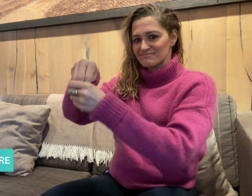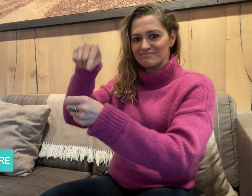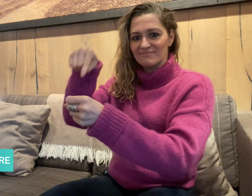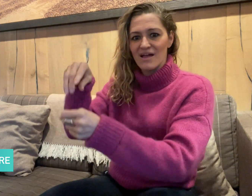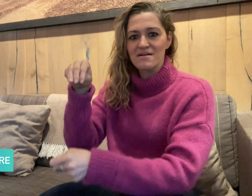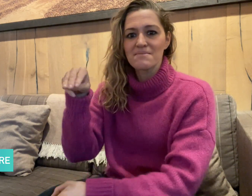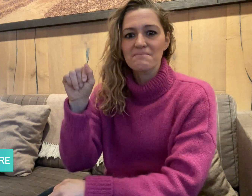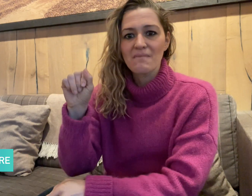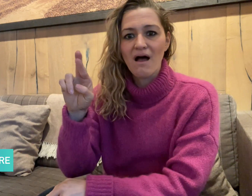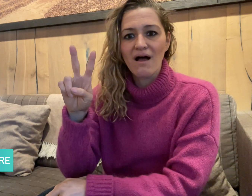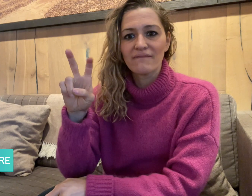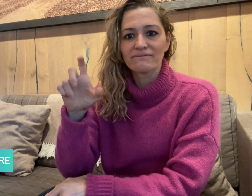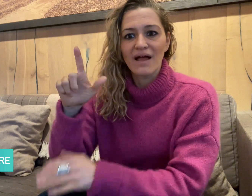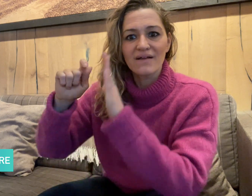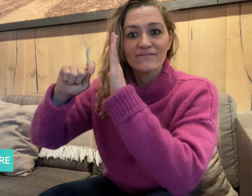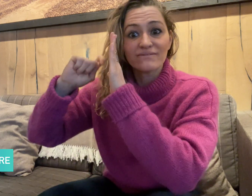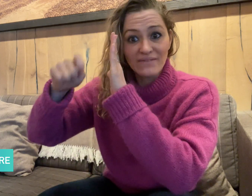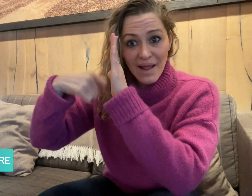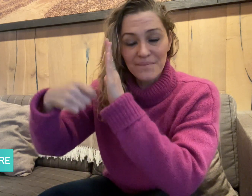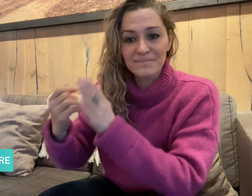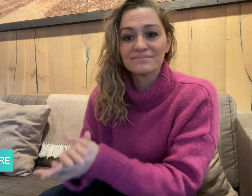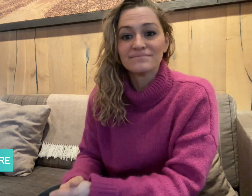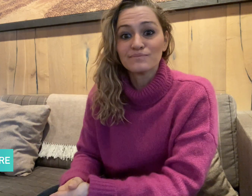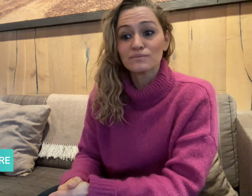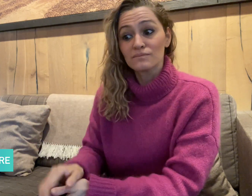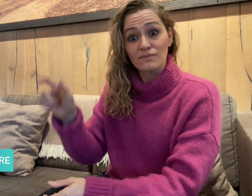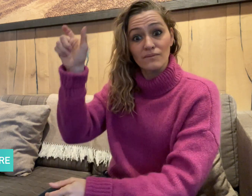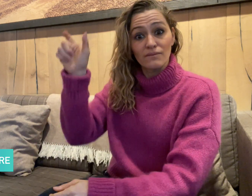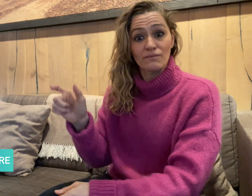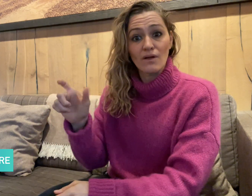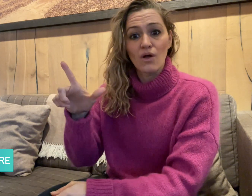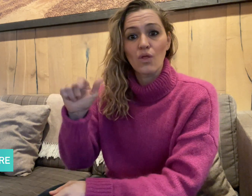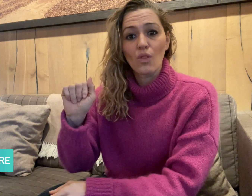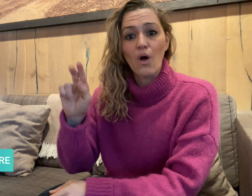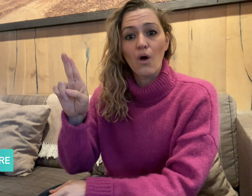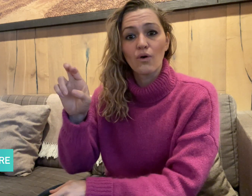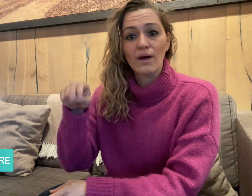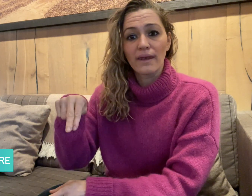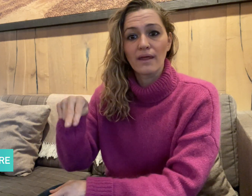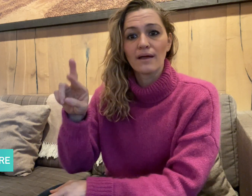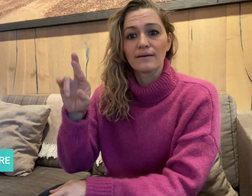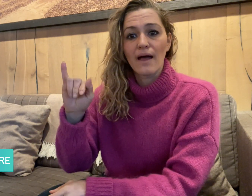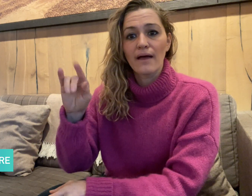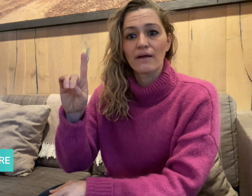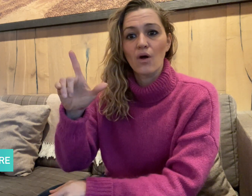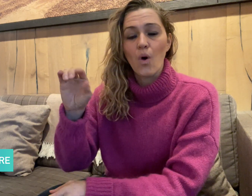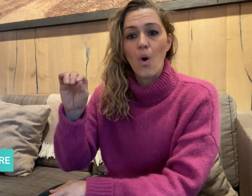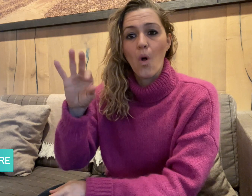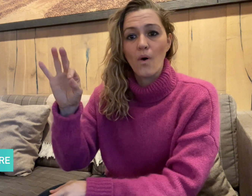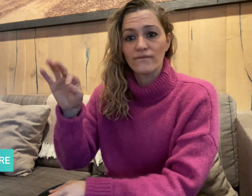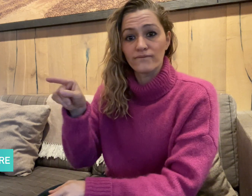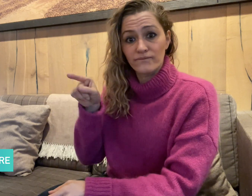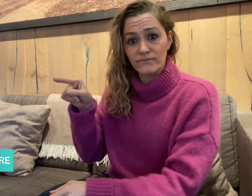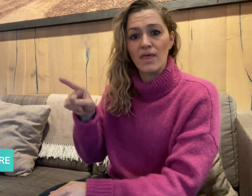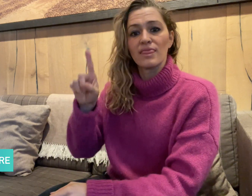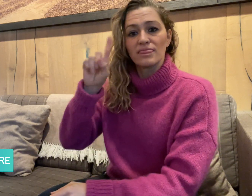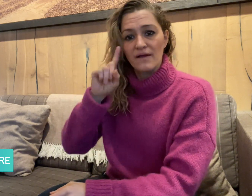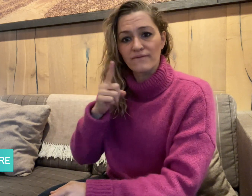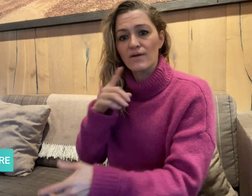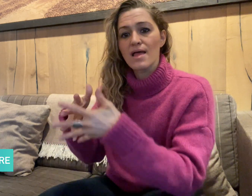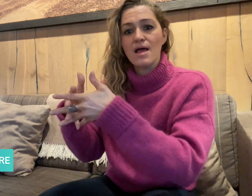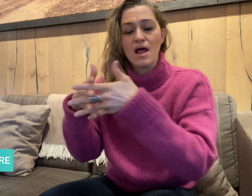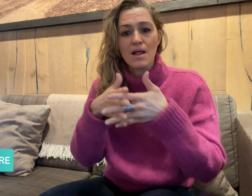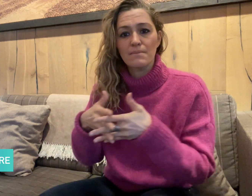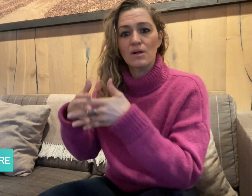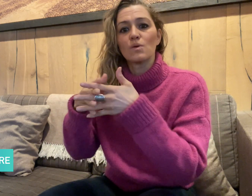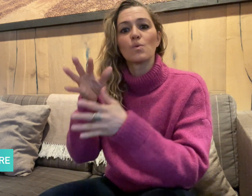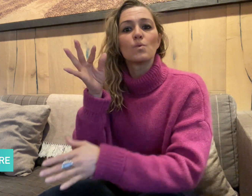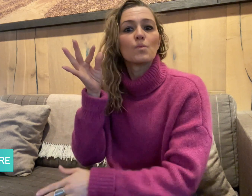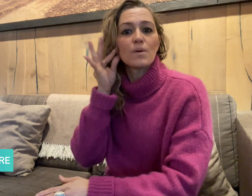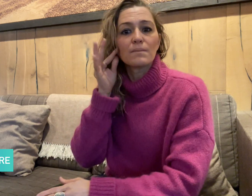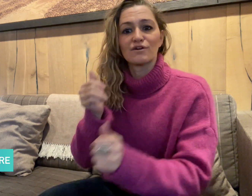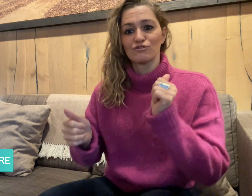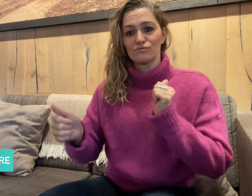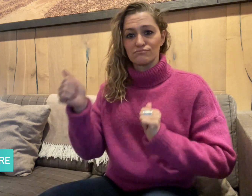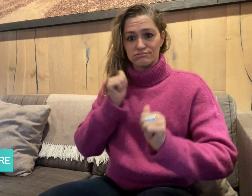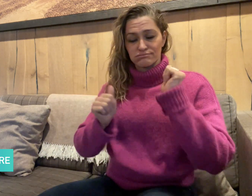in Marvel films. Lauren Ridloff, a Deaf American actress,